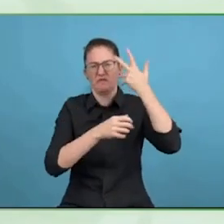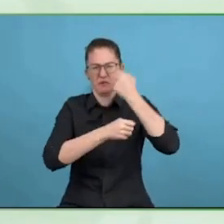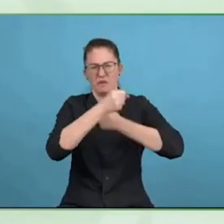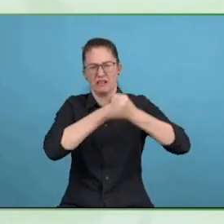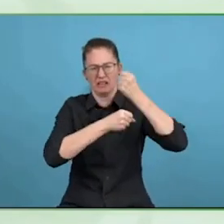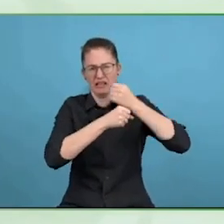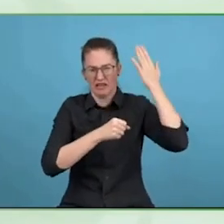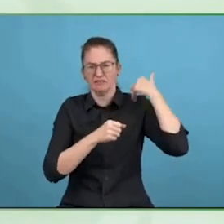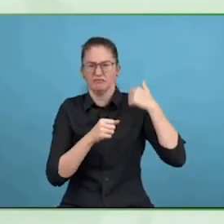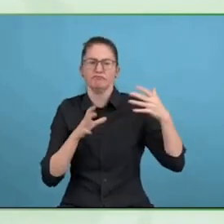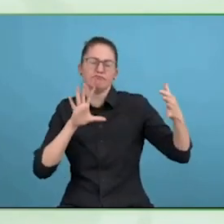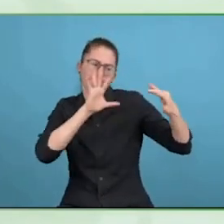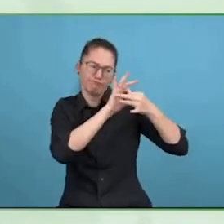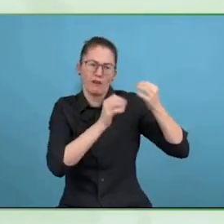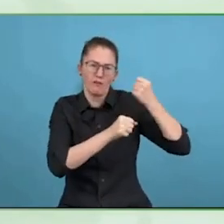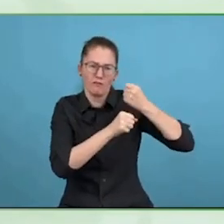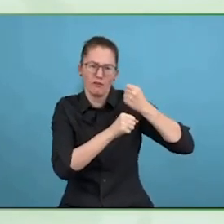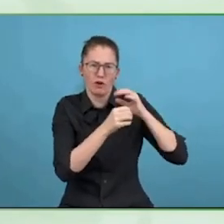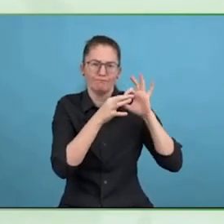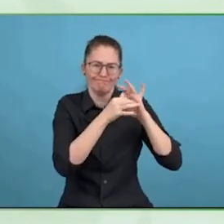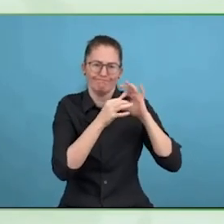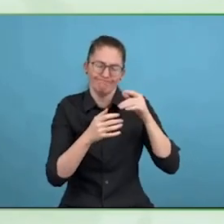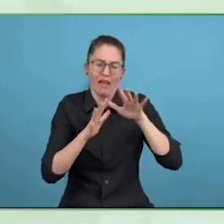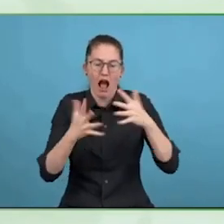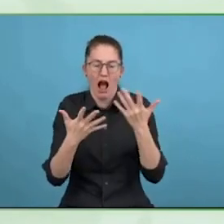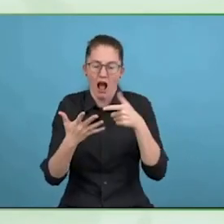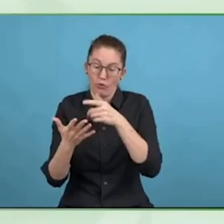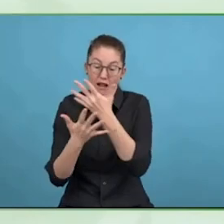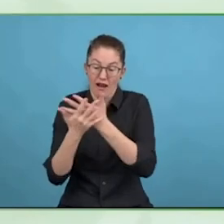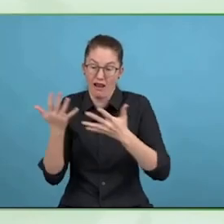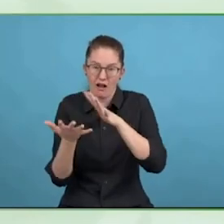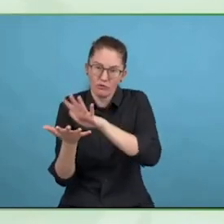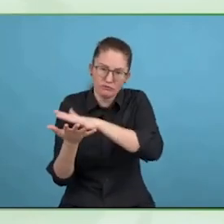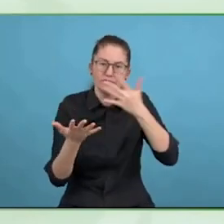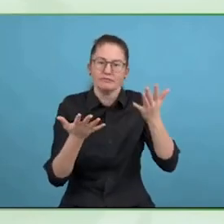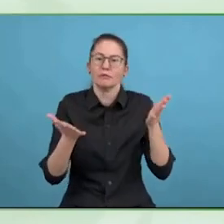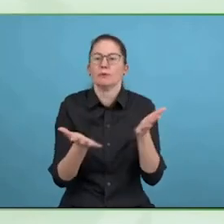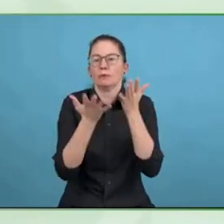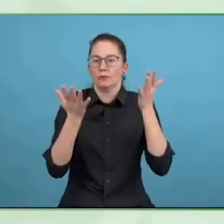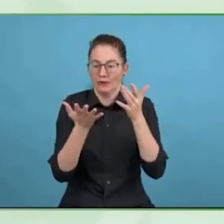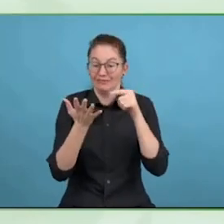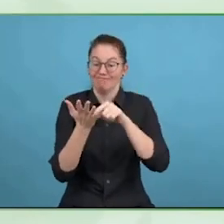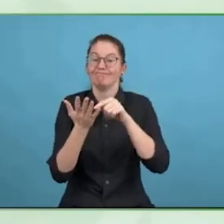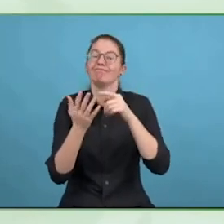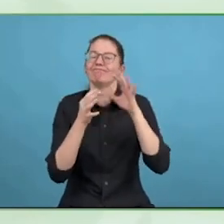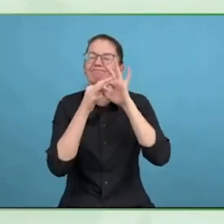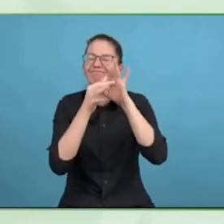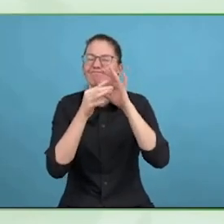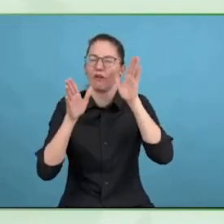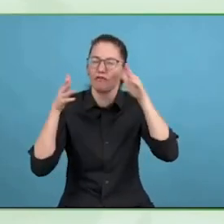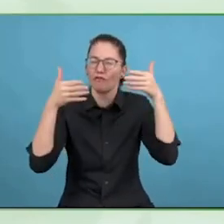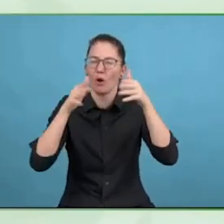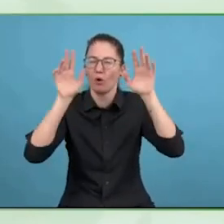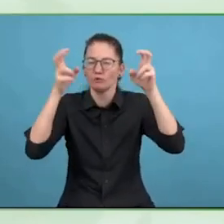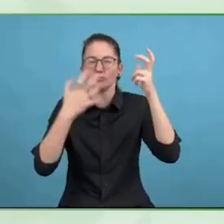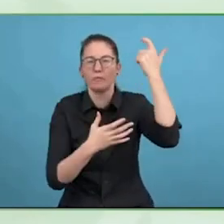adviser and that adviser is also obligated to explain what the mortgage means. That is technically how it works.